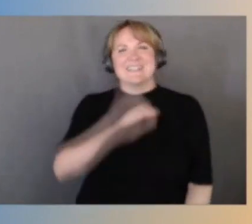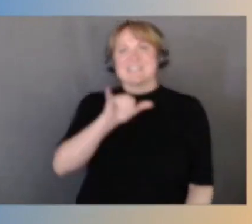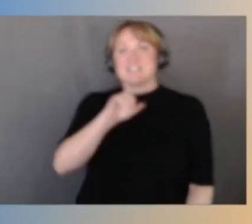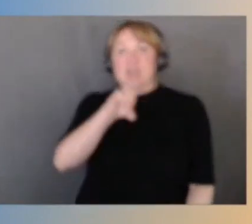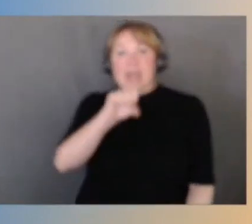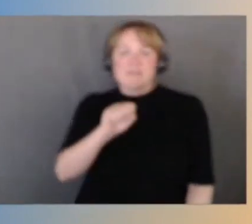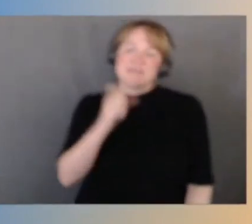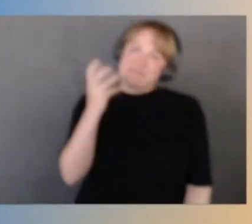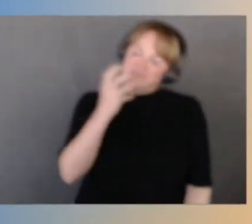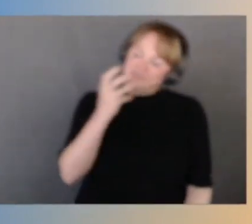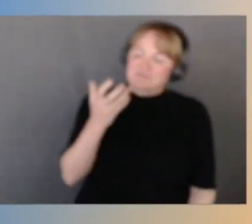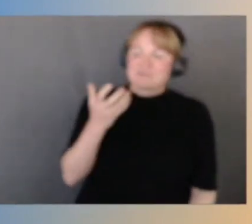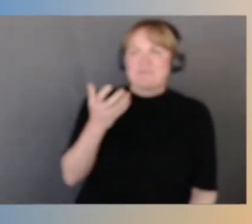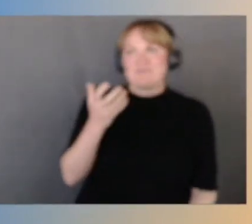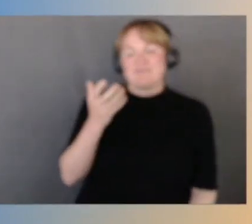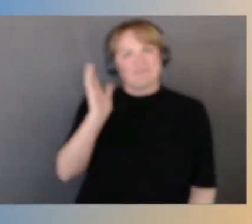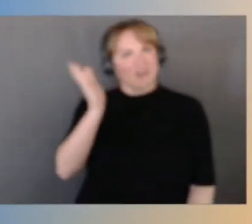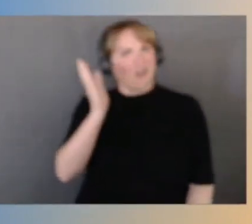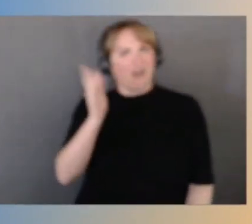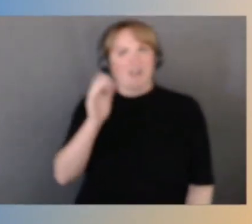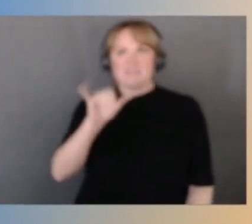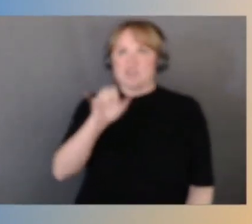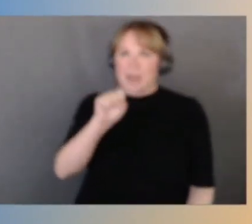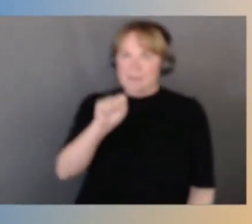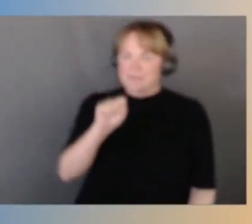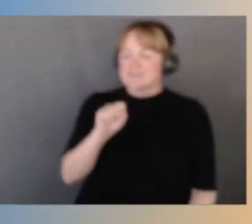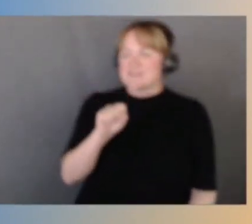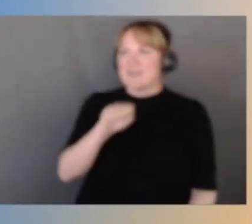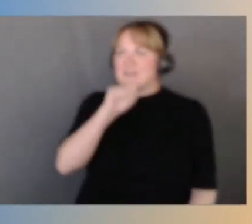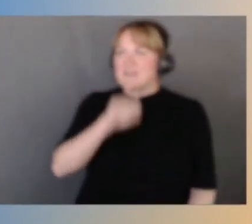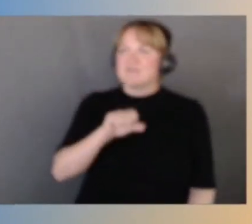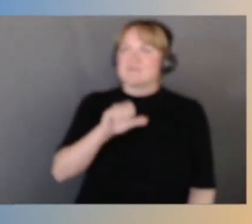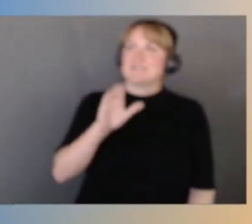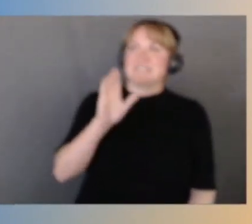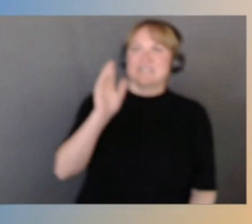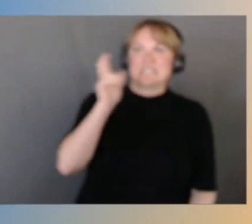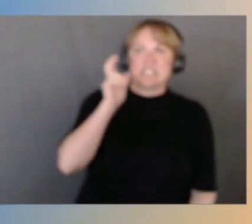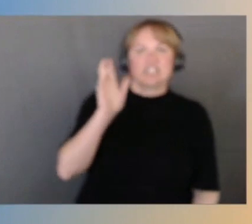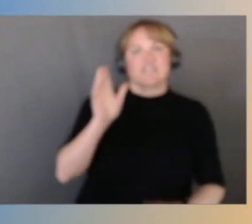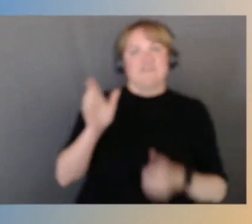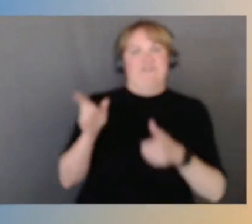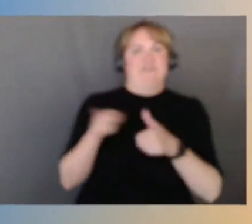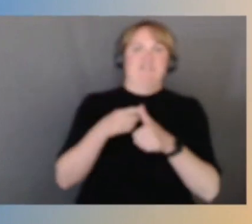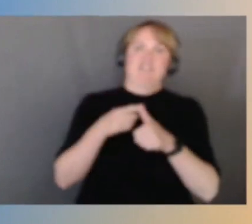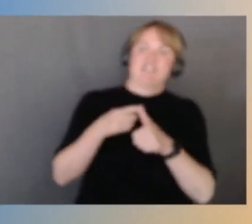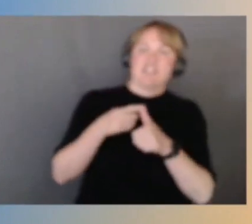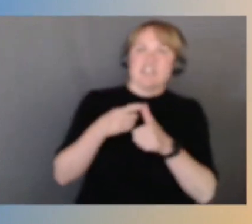I loved to hear his first hand recounting of all of this silicon innovation that we've been able to do,